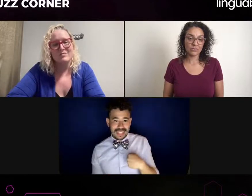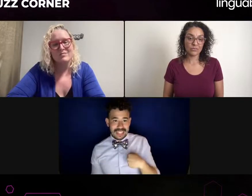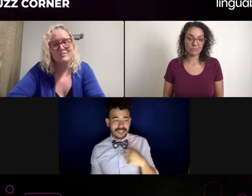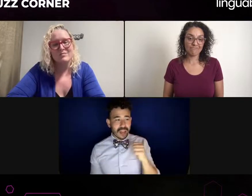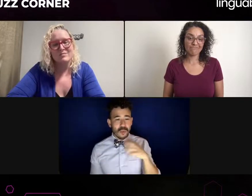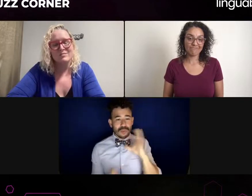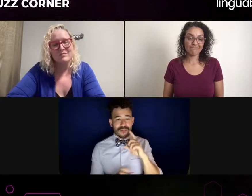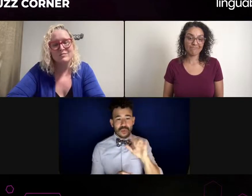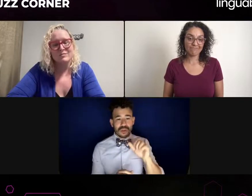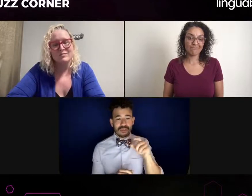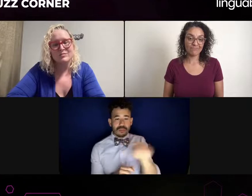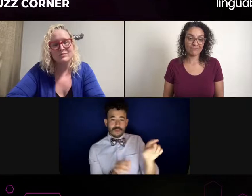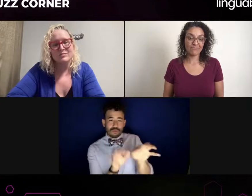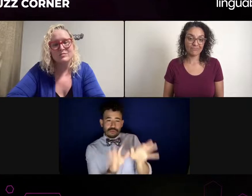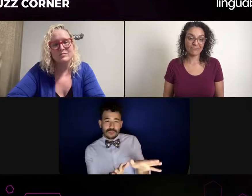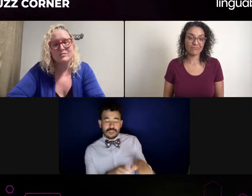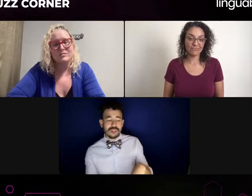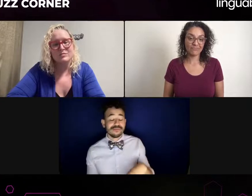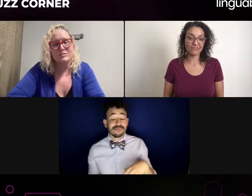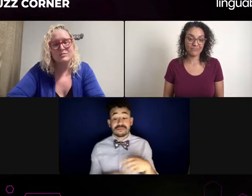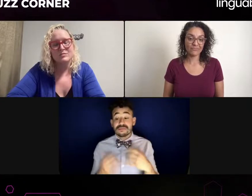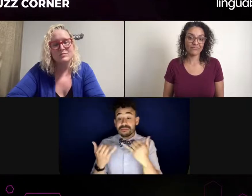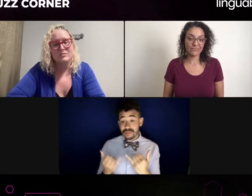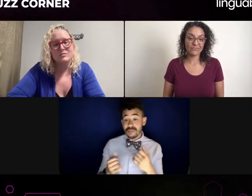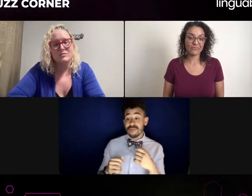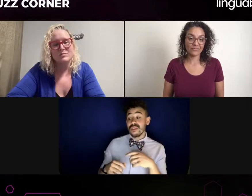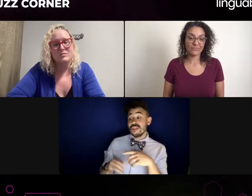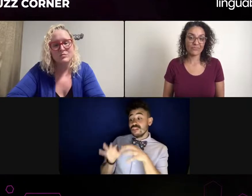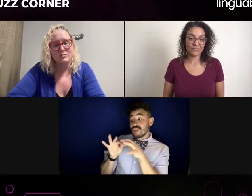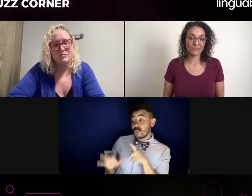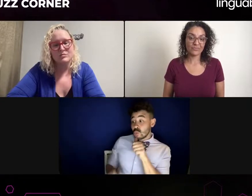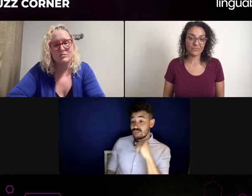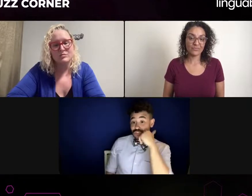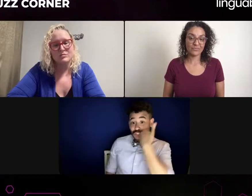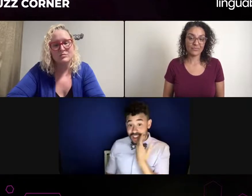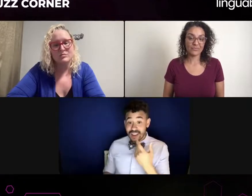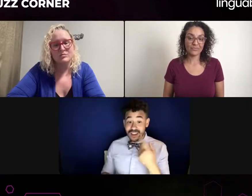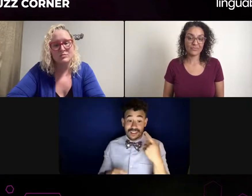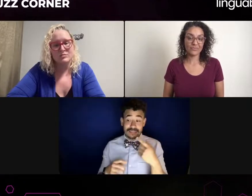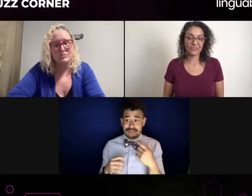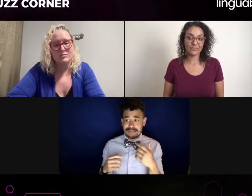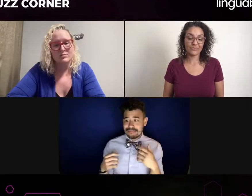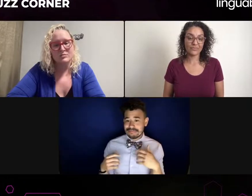I start I'm starting to think about this one. You know, if I can if I can actually piggyback off of that real quick,